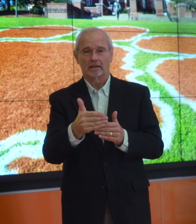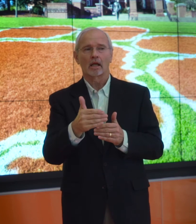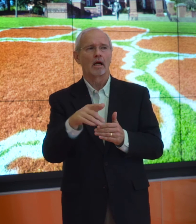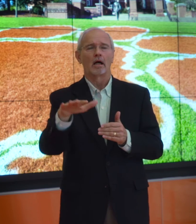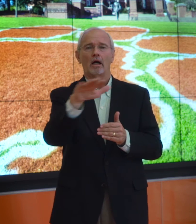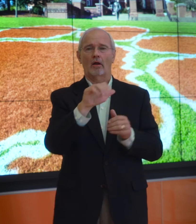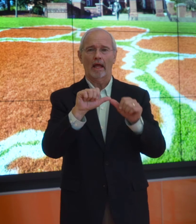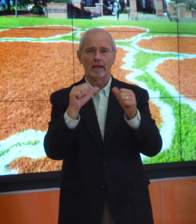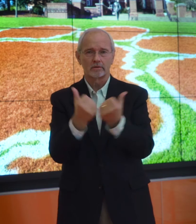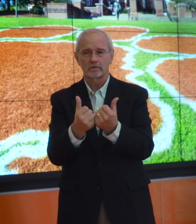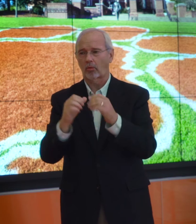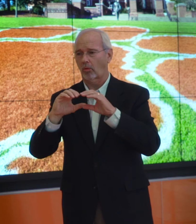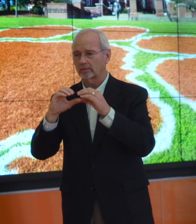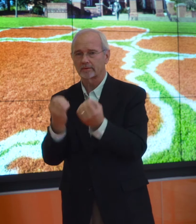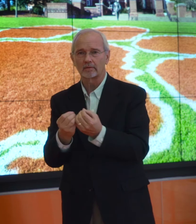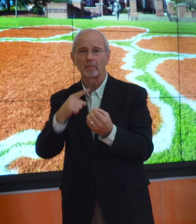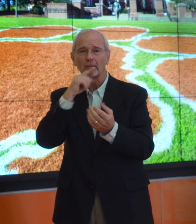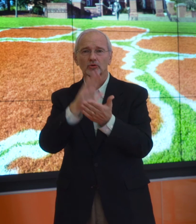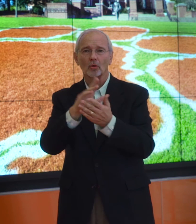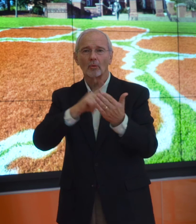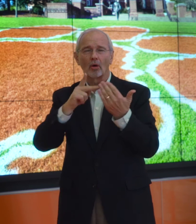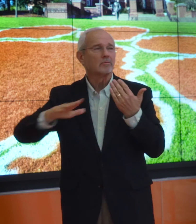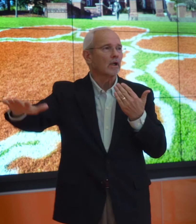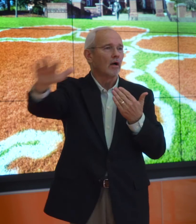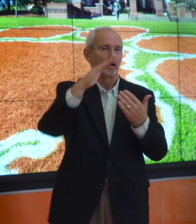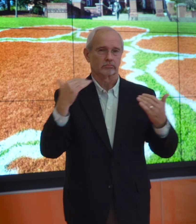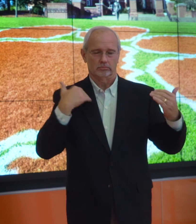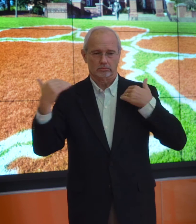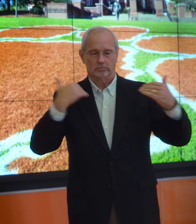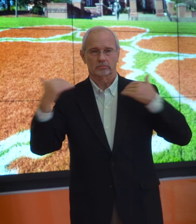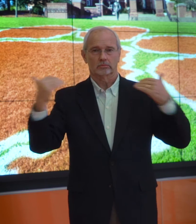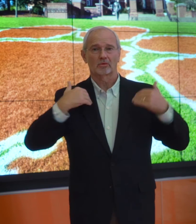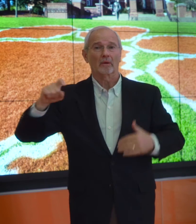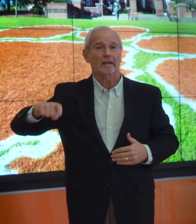Next, agencies, organizations and public school programs